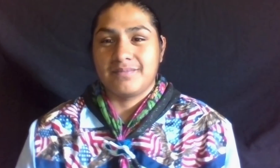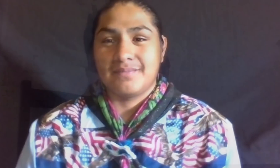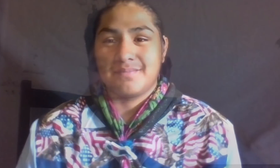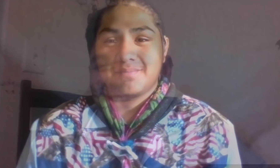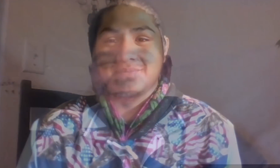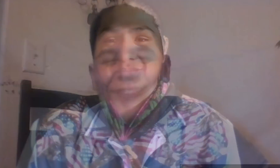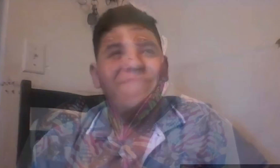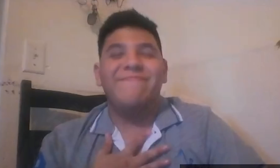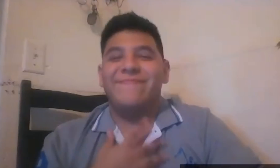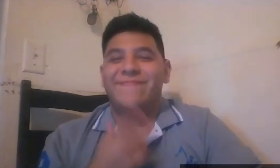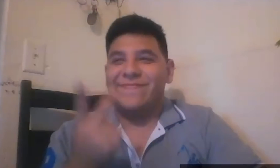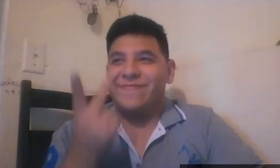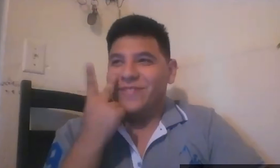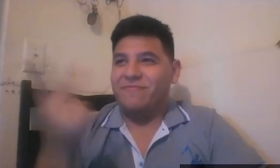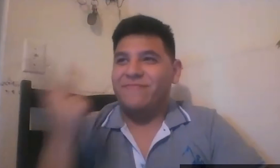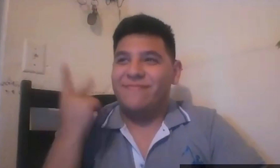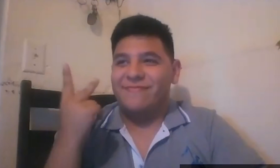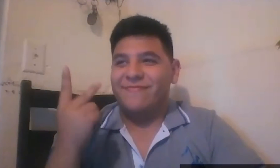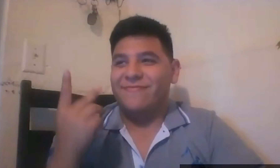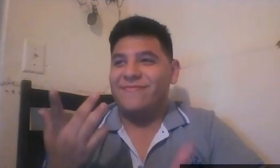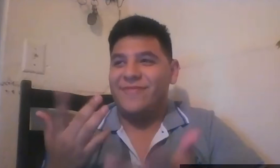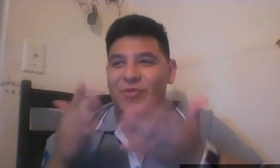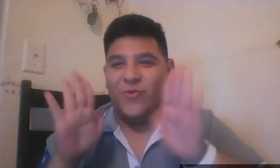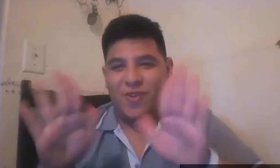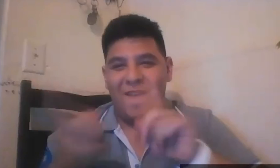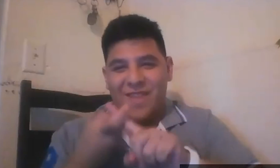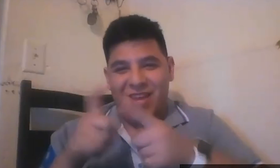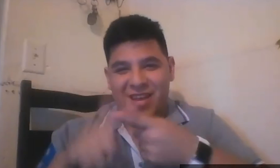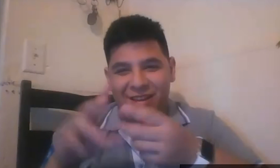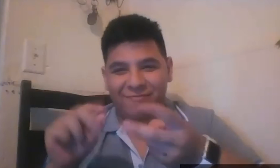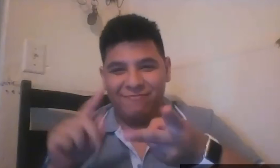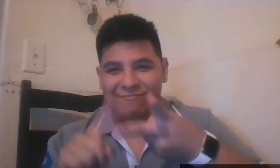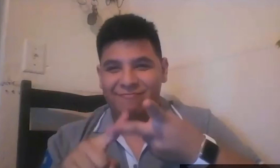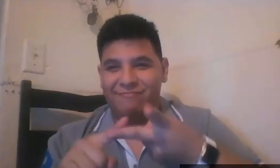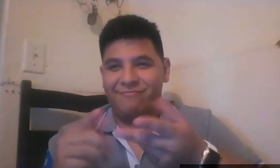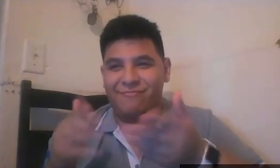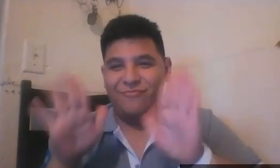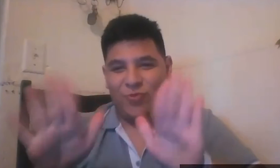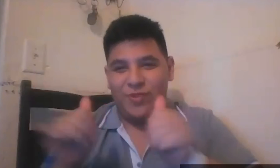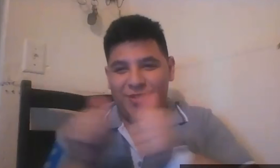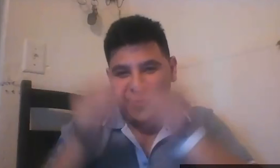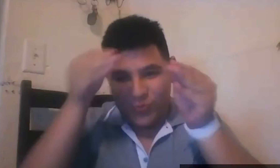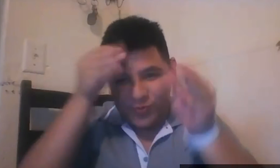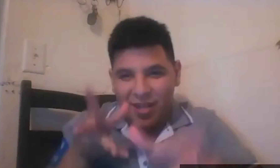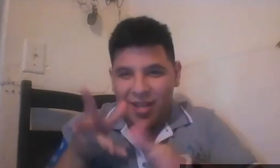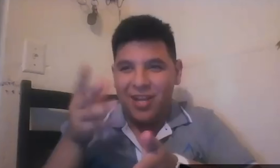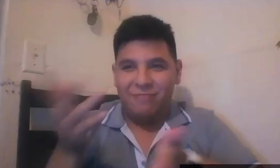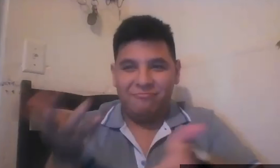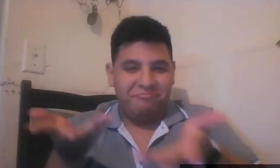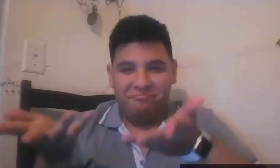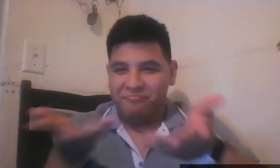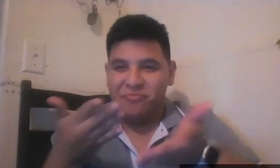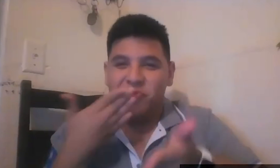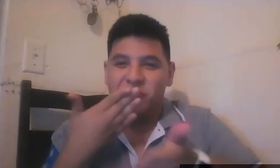JOSE VELASQUEZ ACUNA IS ON SCREEN. FAVORITE MEMORIES OF MINE WOULD BE ALL THE GOOD TIMES I HAD WITH ALL MY FRIENDS AND TEACHERS.